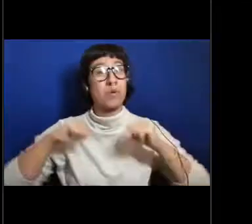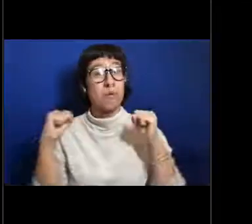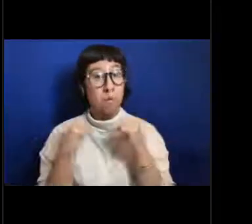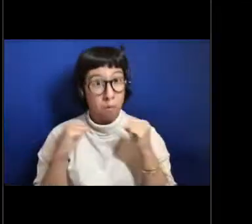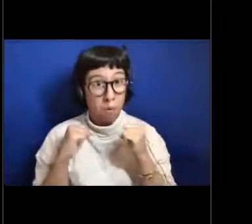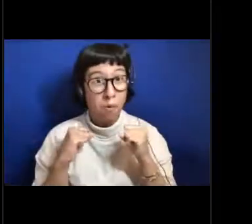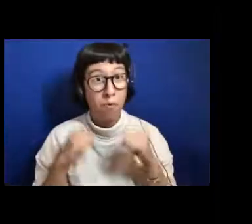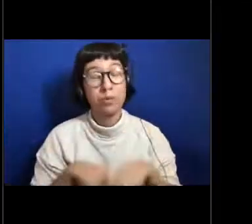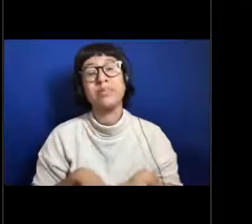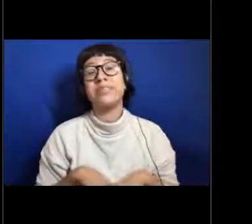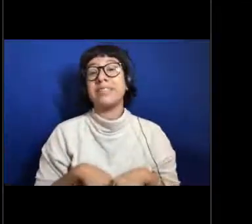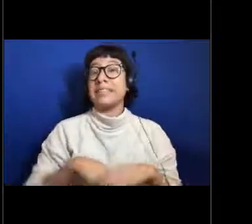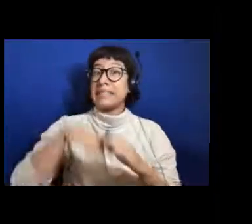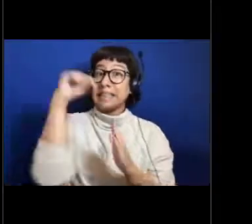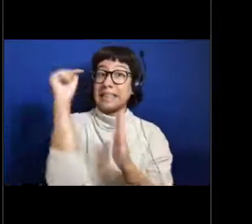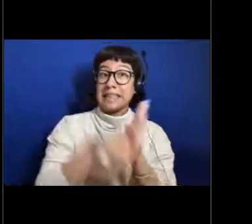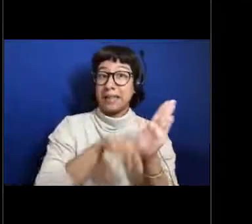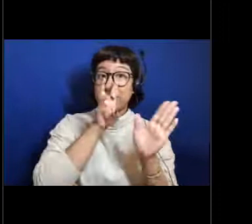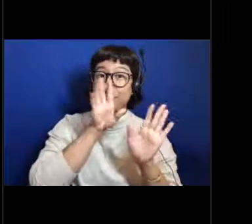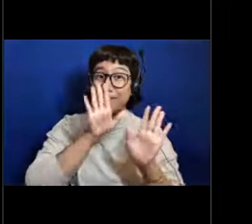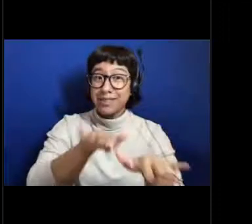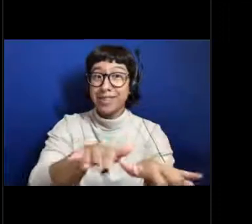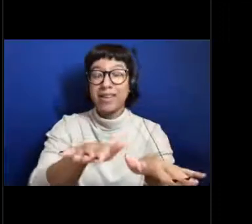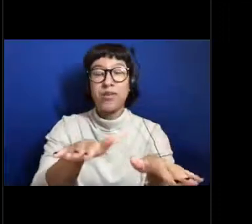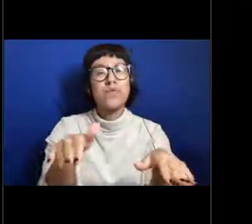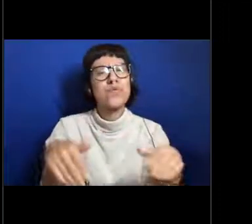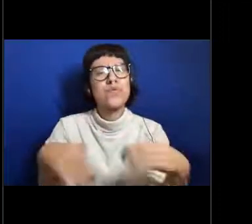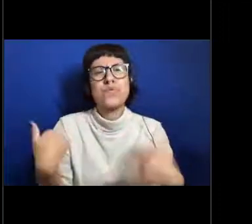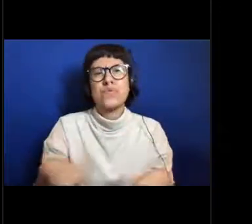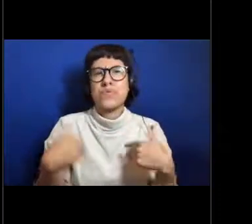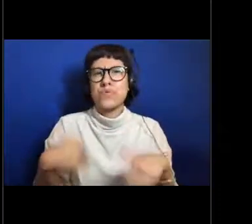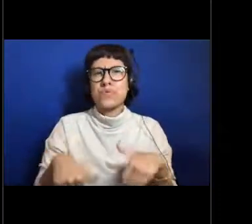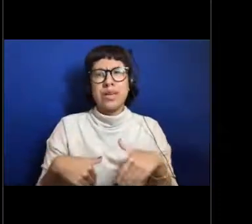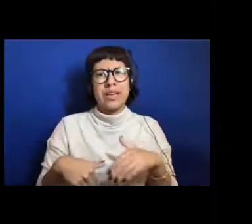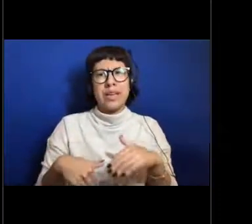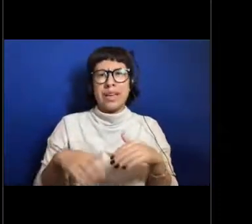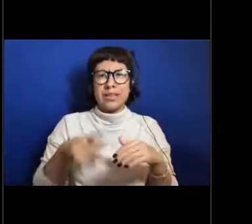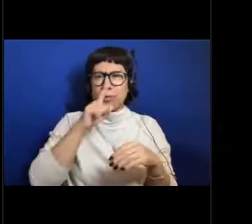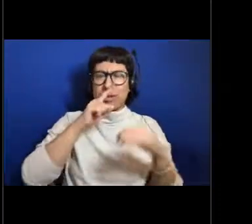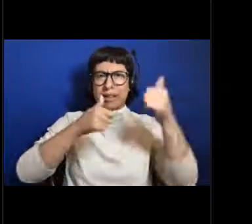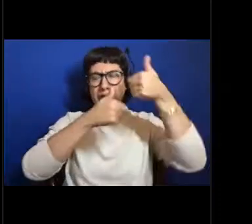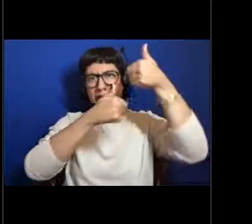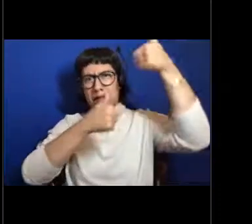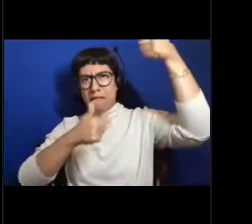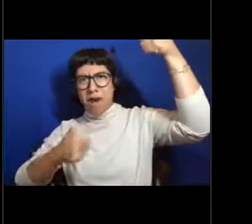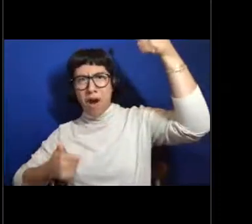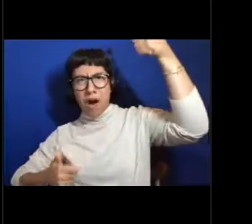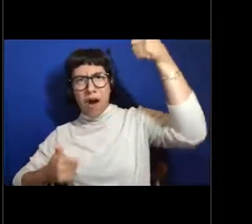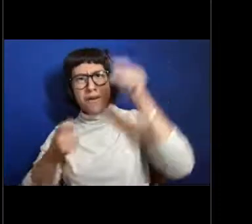The deep sea in a lot of places is so far remote from us. It's mysterious.